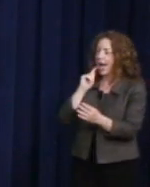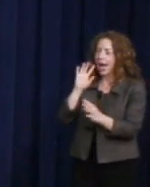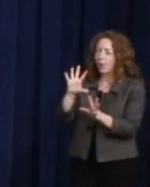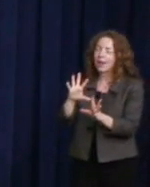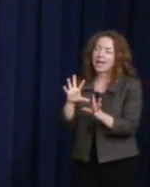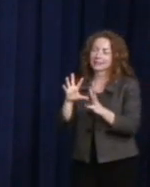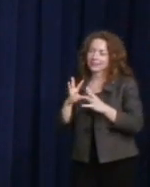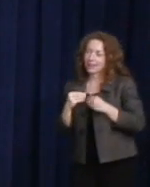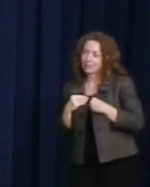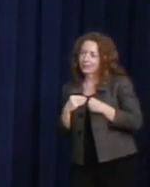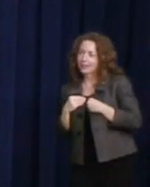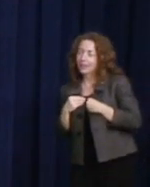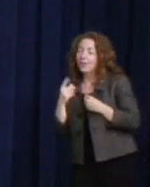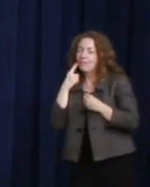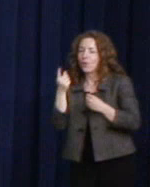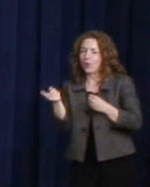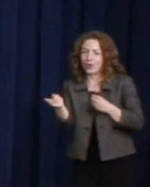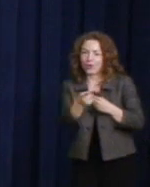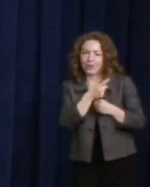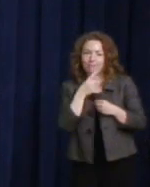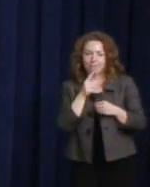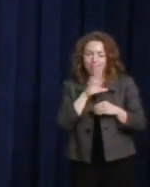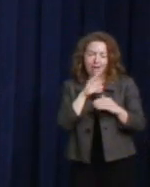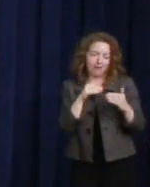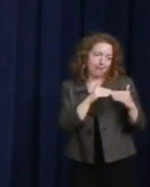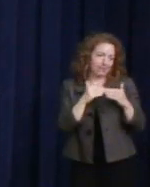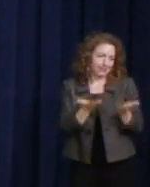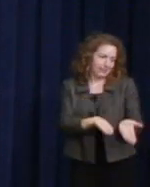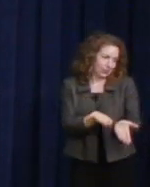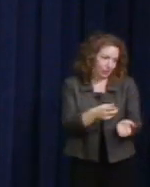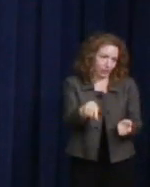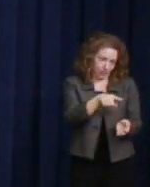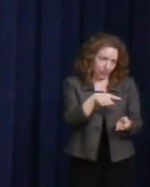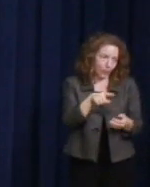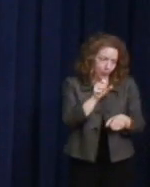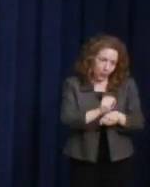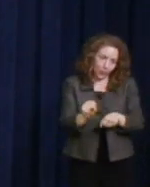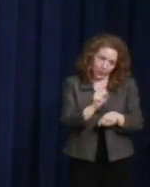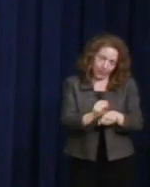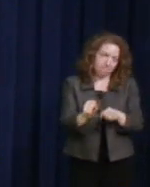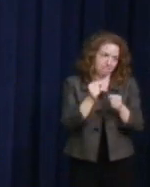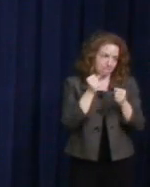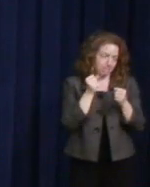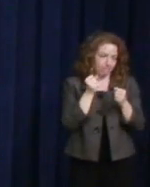of my colleagues who are here, who made all of some of those accomplishments possible.